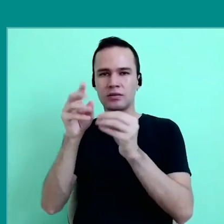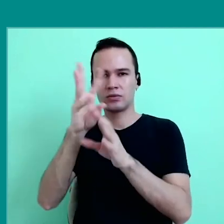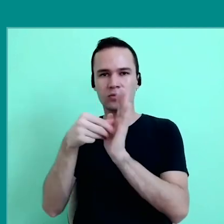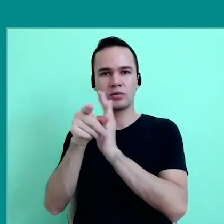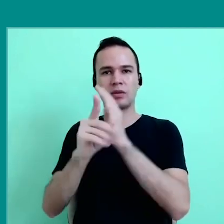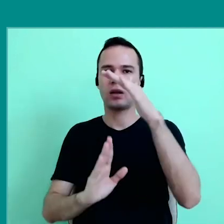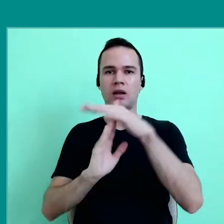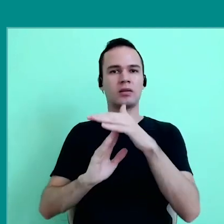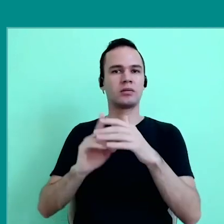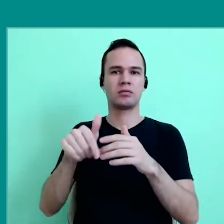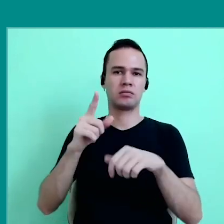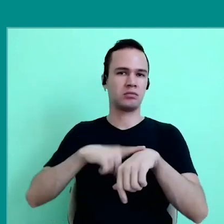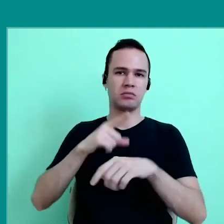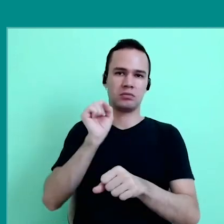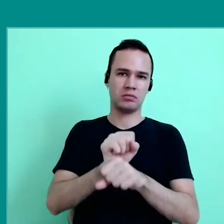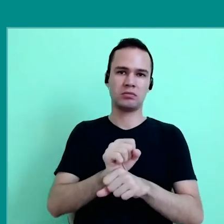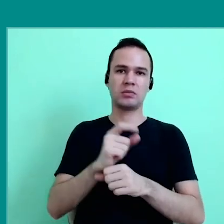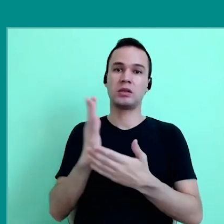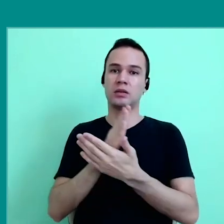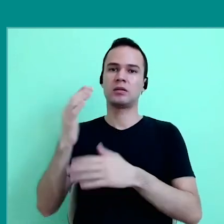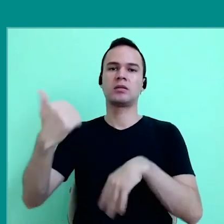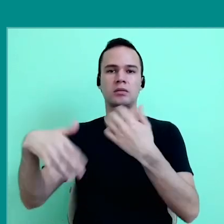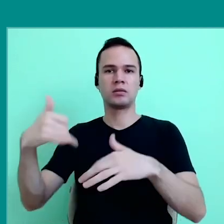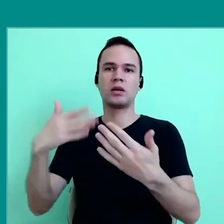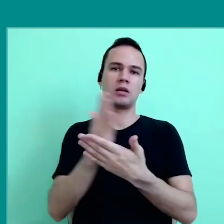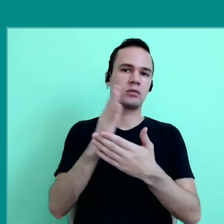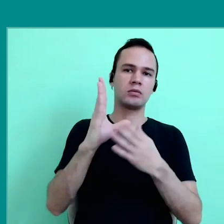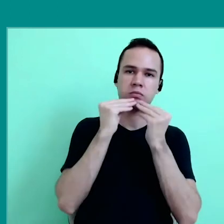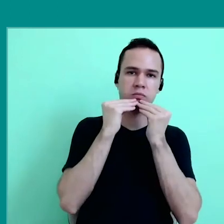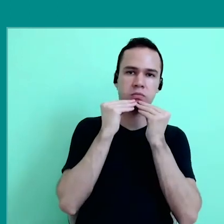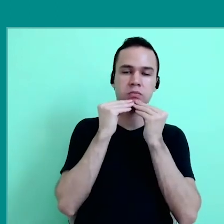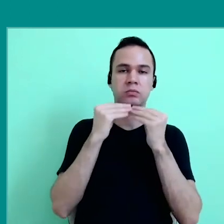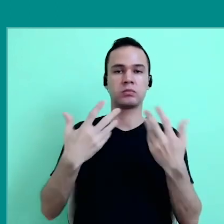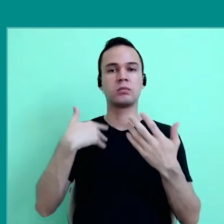is interrupted any time, there are some who talk a lot, others don't. This shows